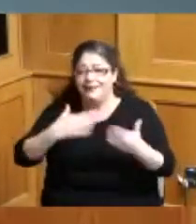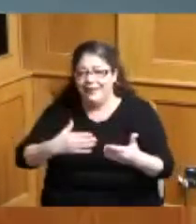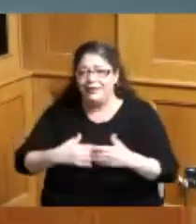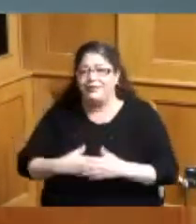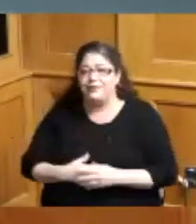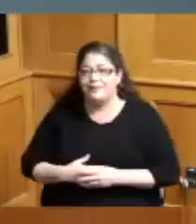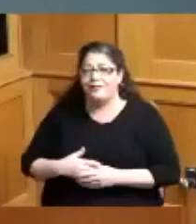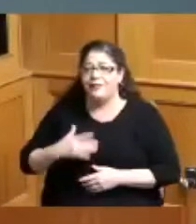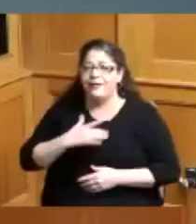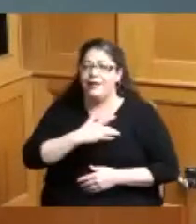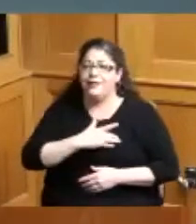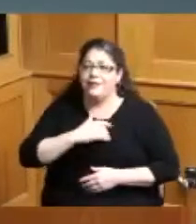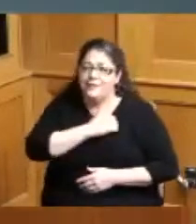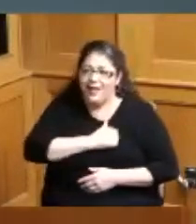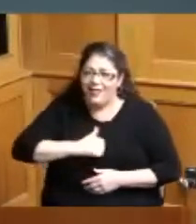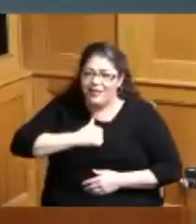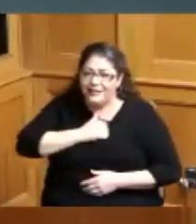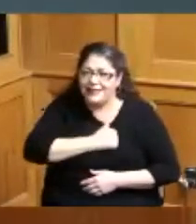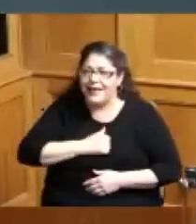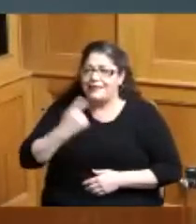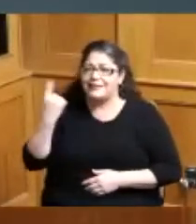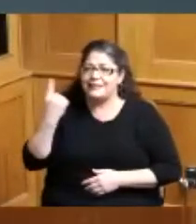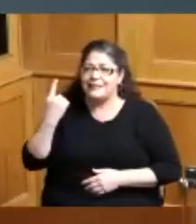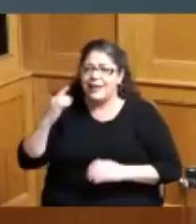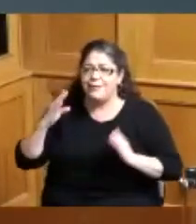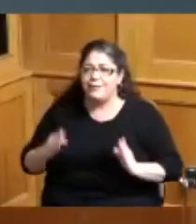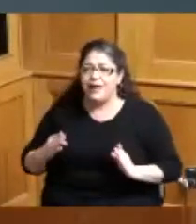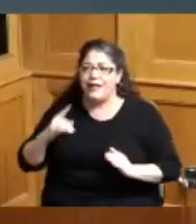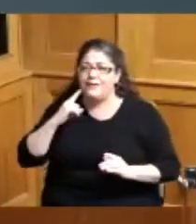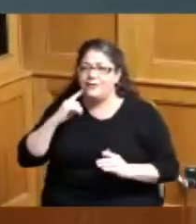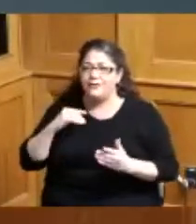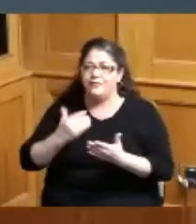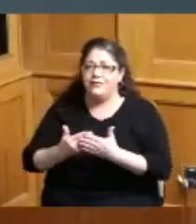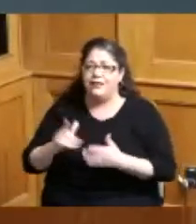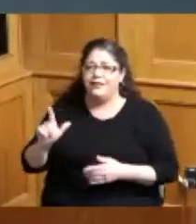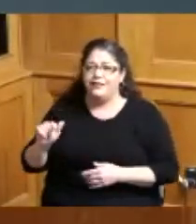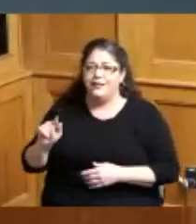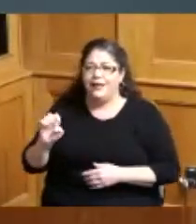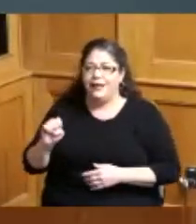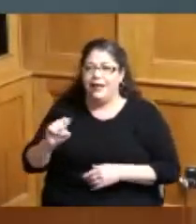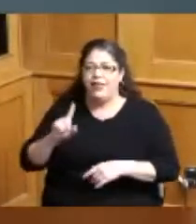apologize somewhat for being a little late I know you thought it would be 115 but this